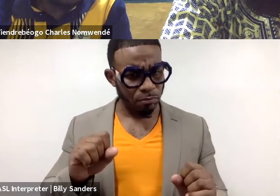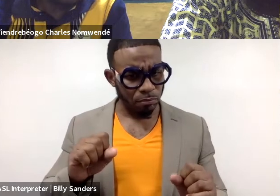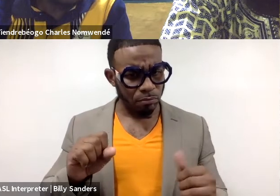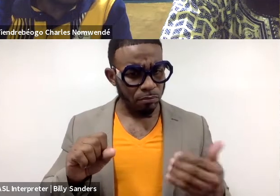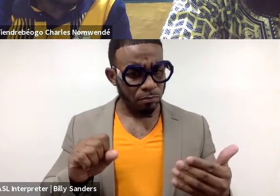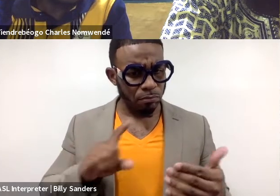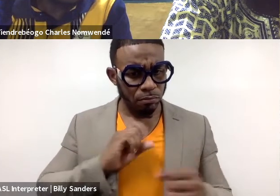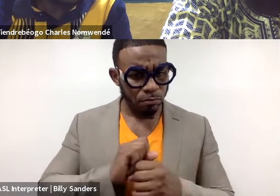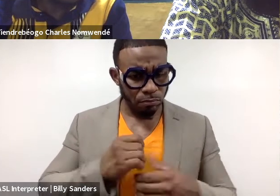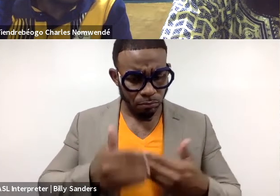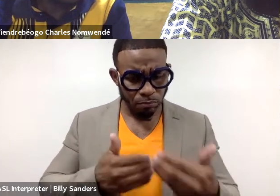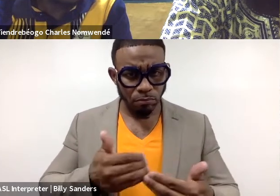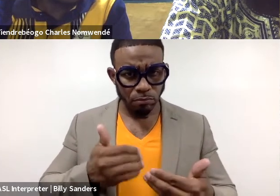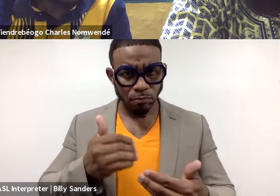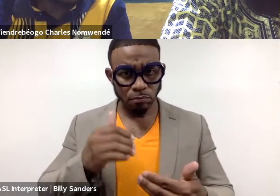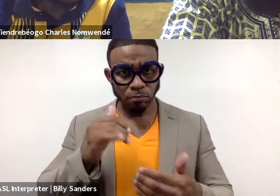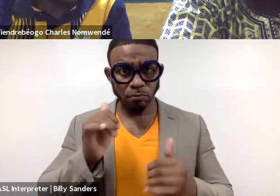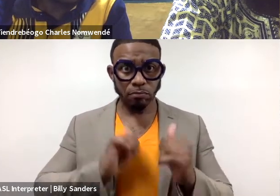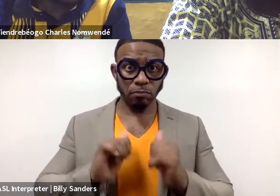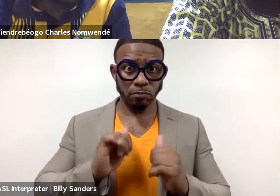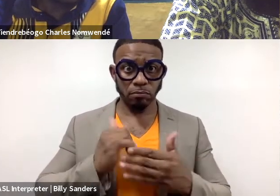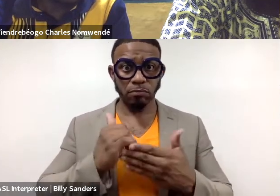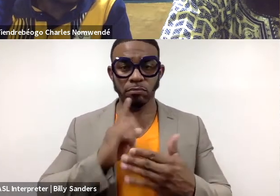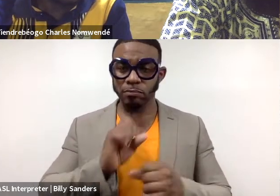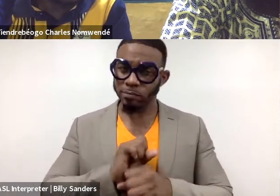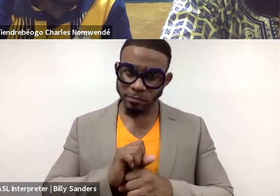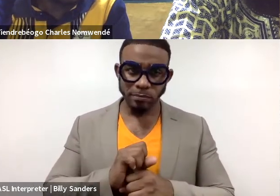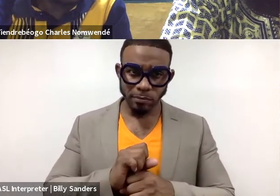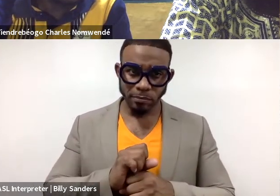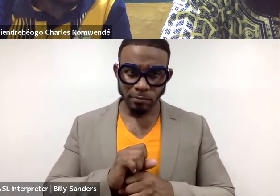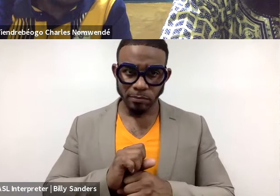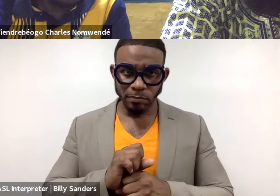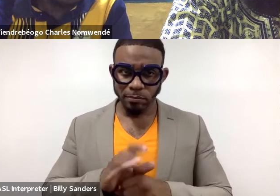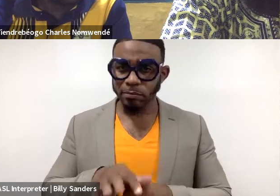through this process of dramaturgy, has helped you to really fine tune that?